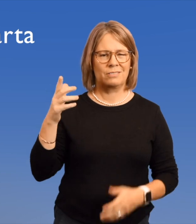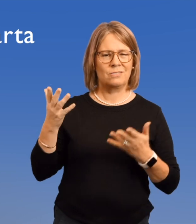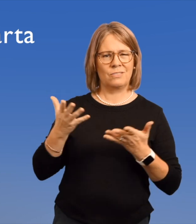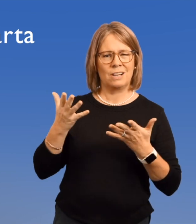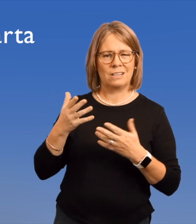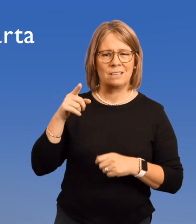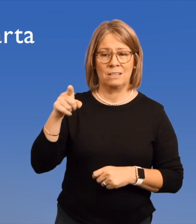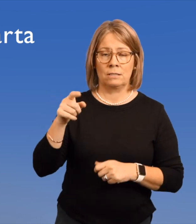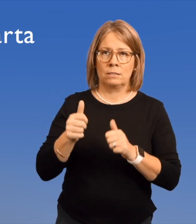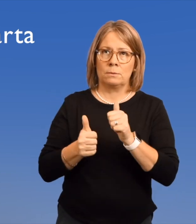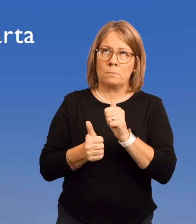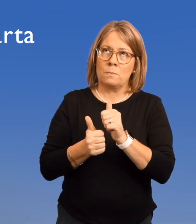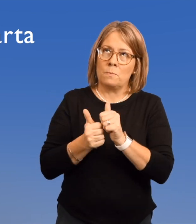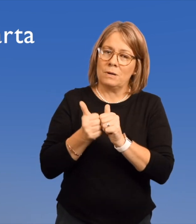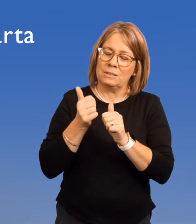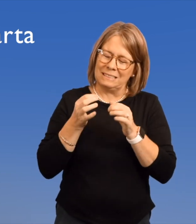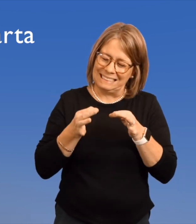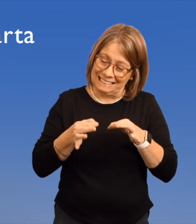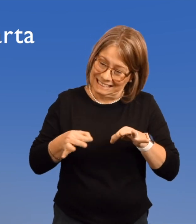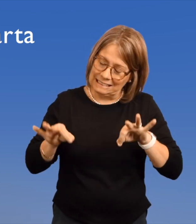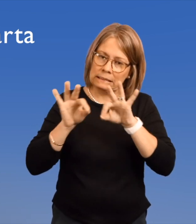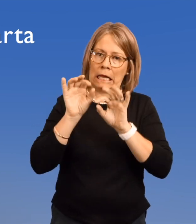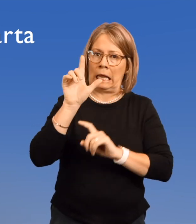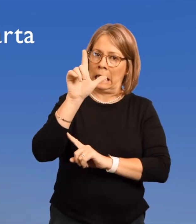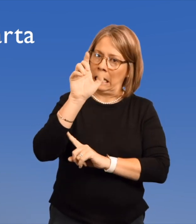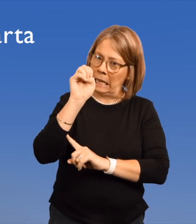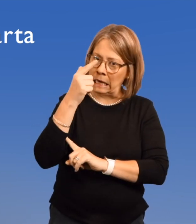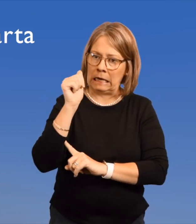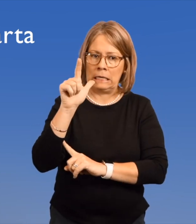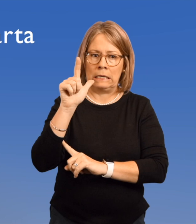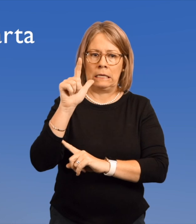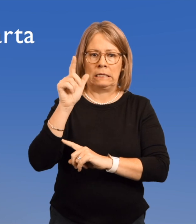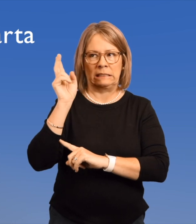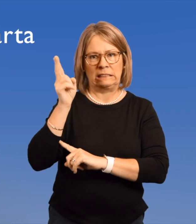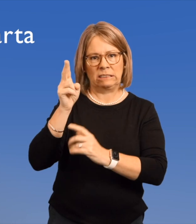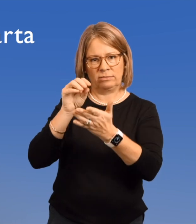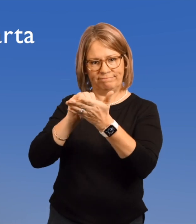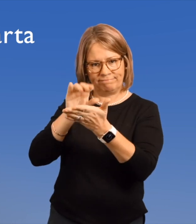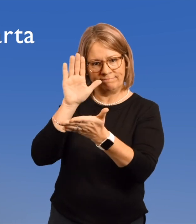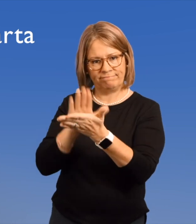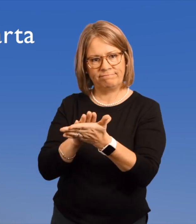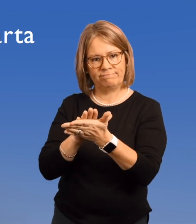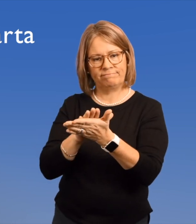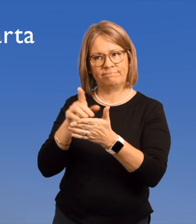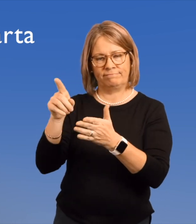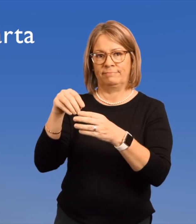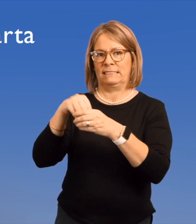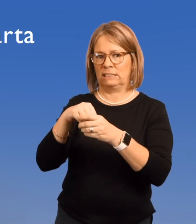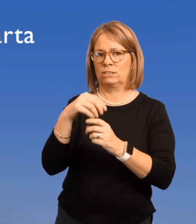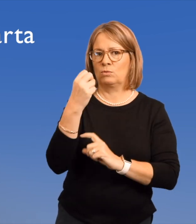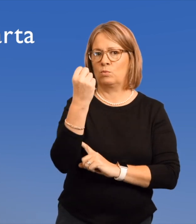The Magna Carta is the most significant historical legal document.